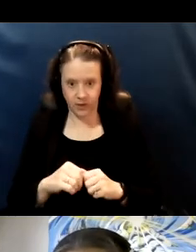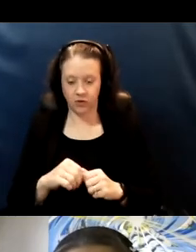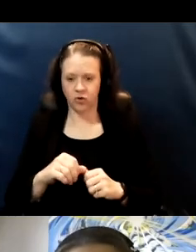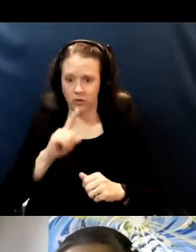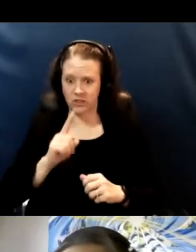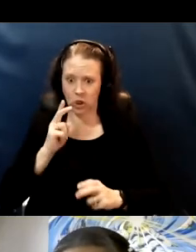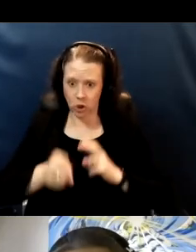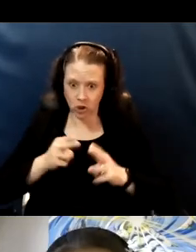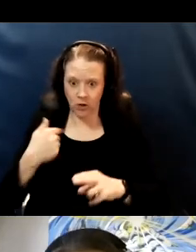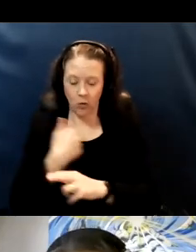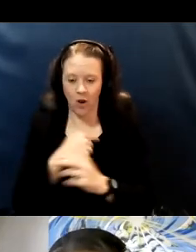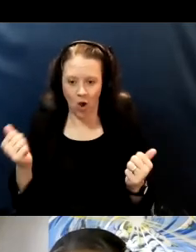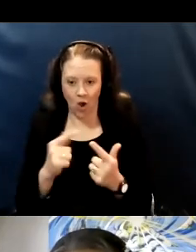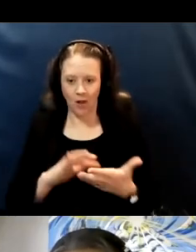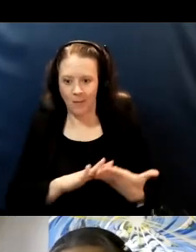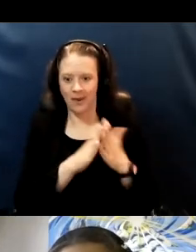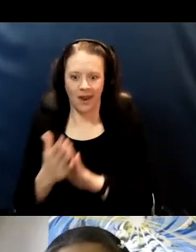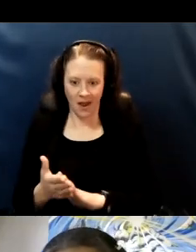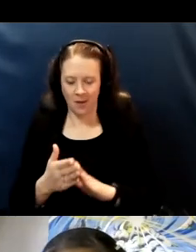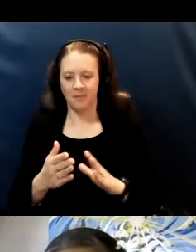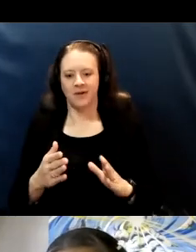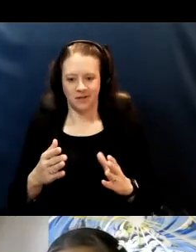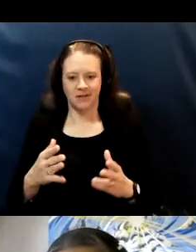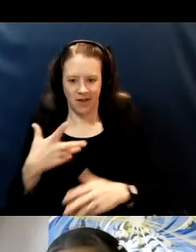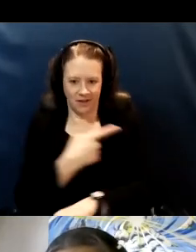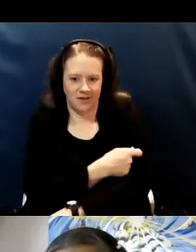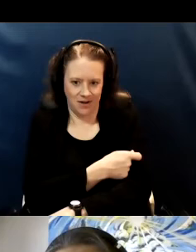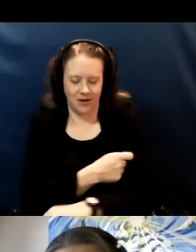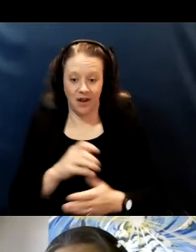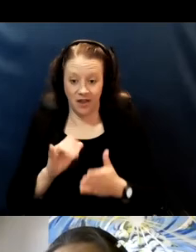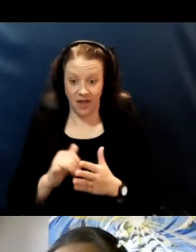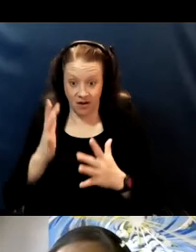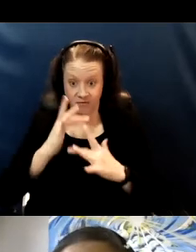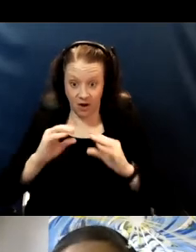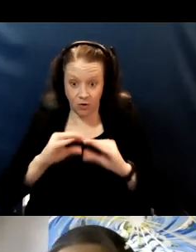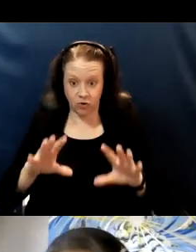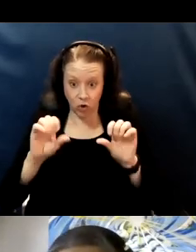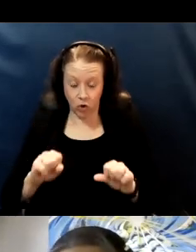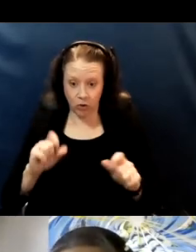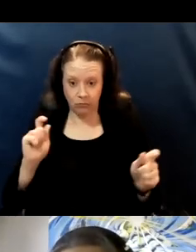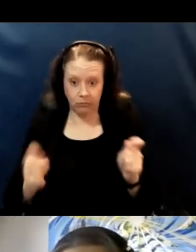because the virus could mutate again and no longer be responsive to the vaccine. But if we stop the transmission